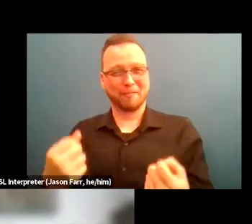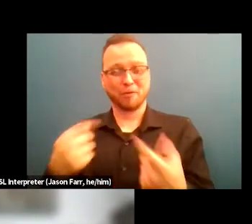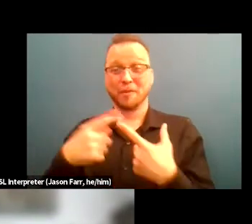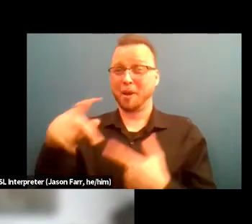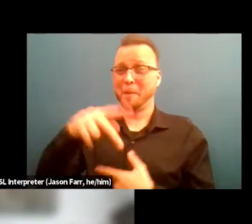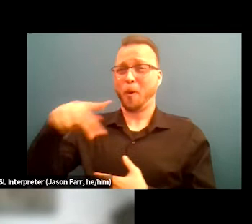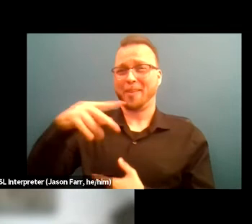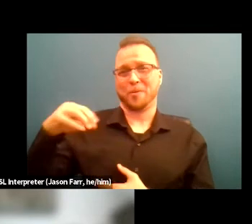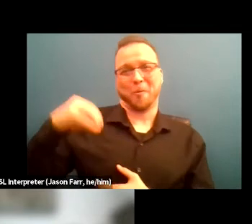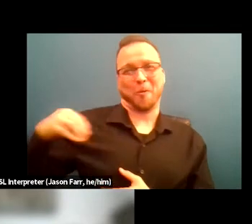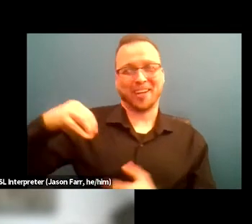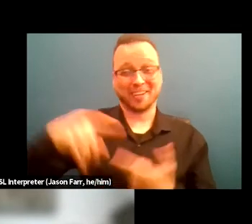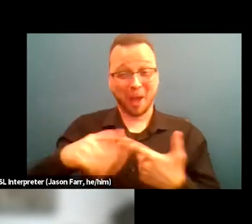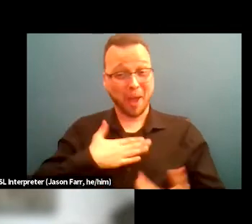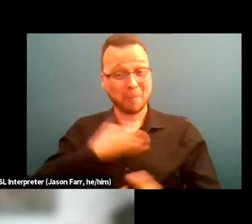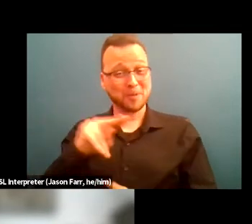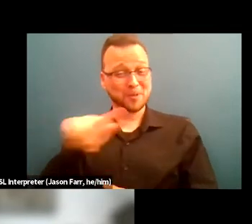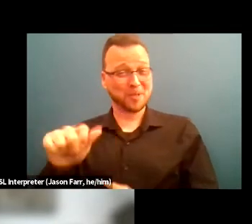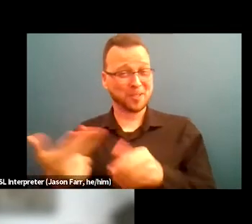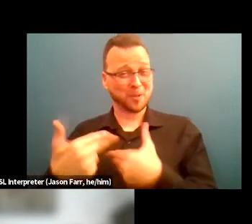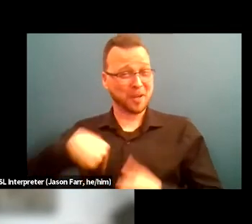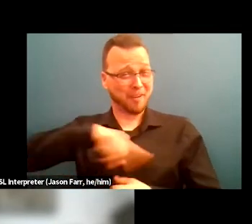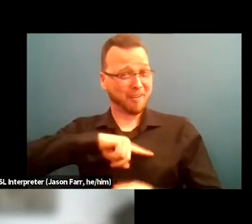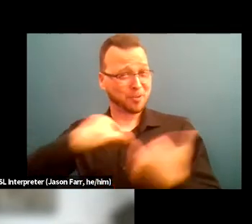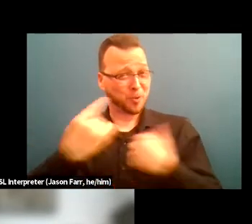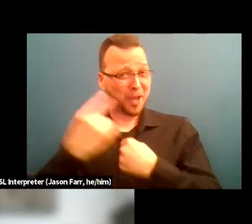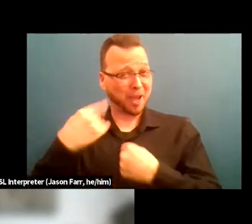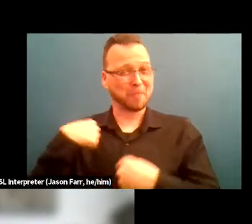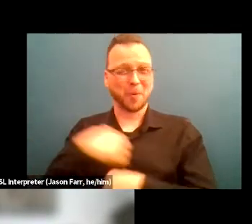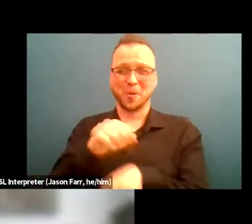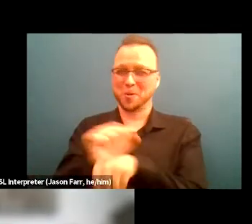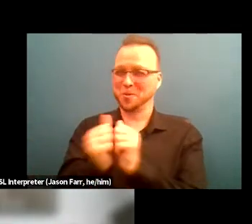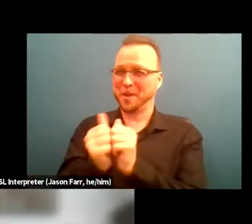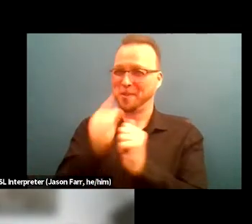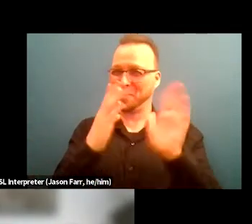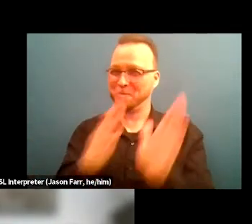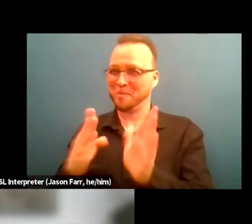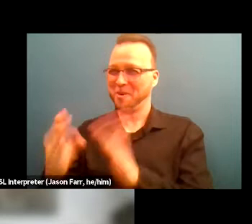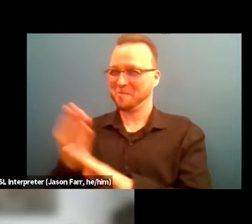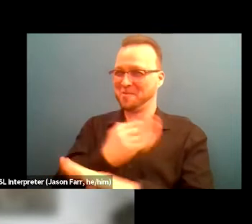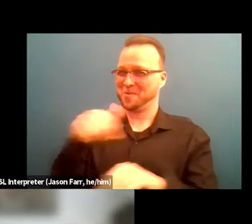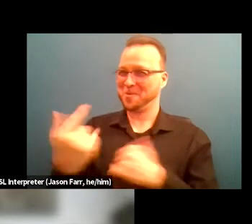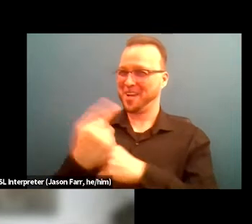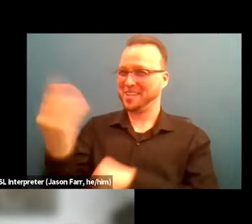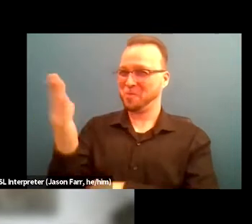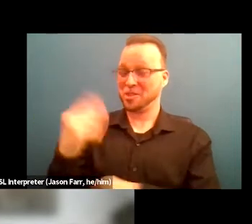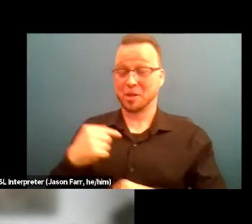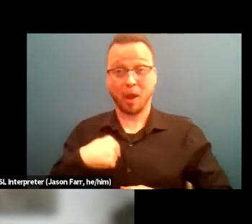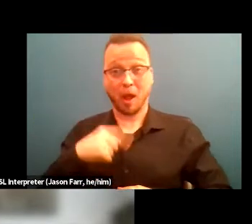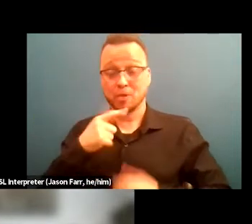cause I've had the pleasure to work with her in preparation for today. And I'm just so in awe about how active and vocal she is in pushing governments